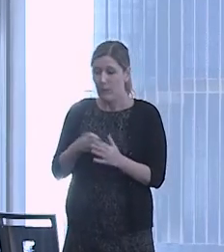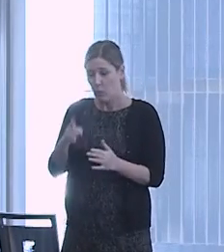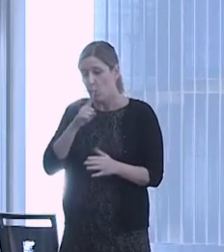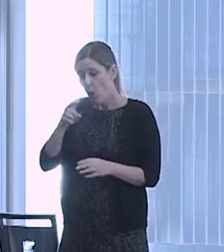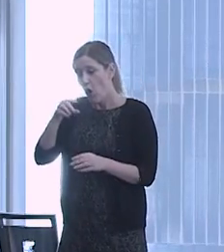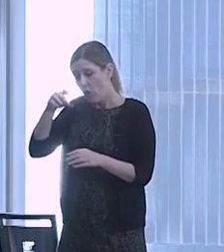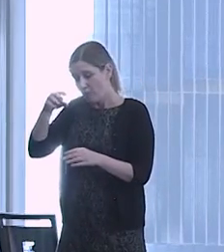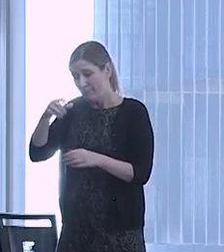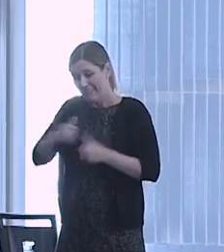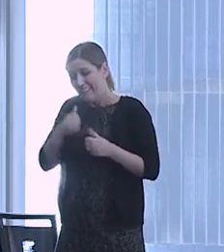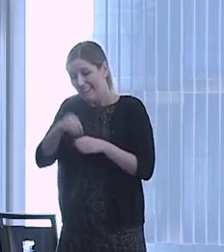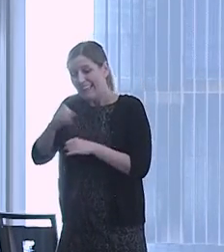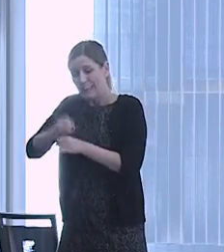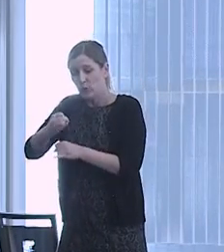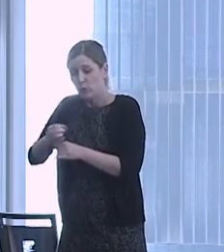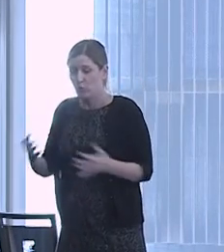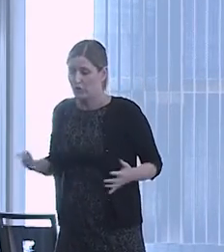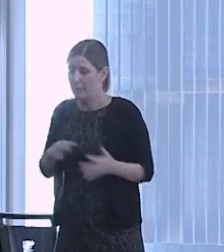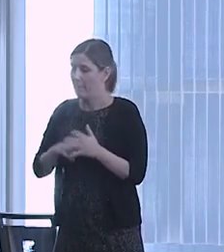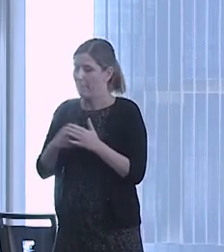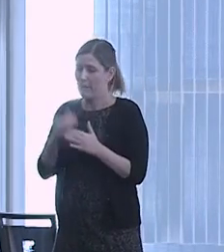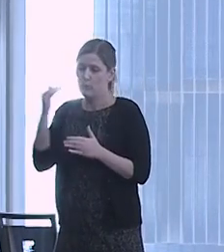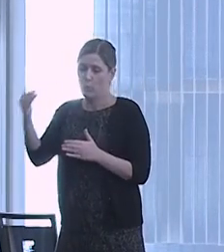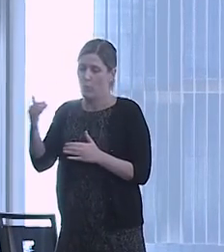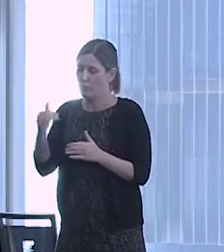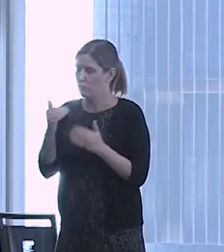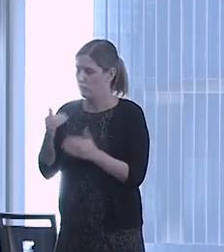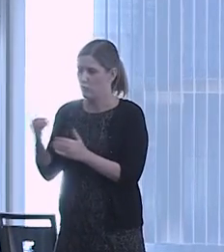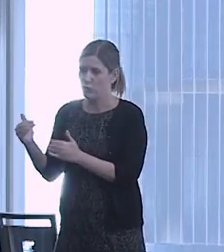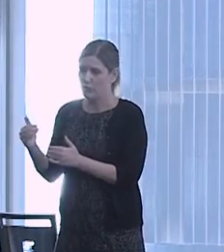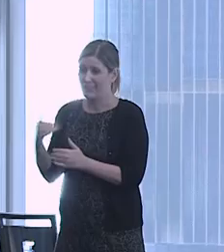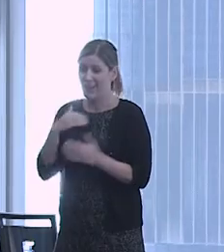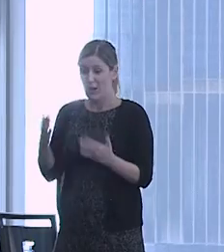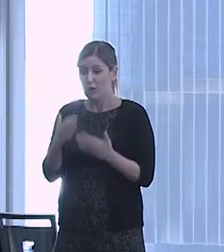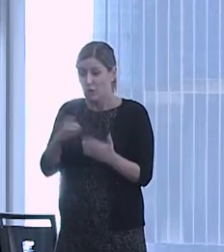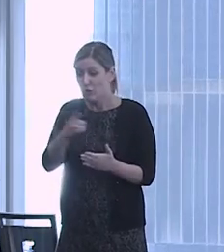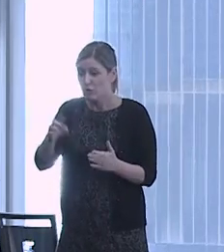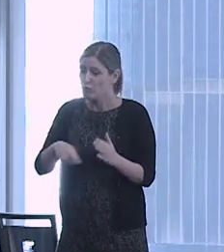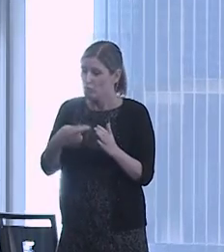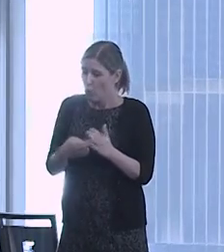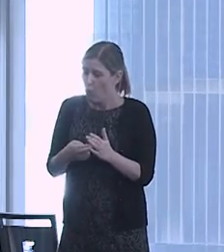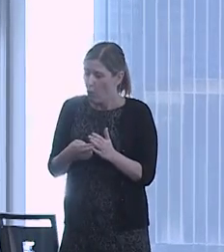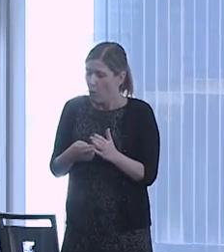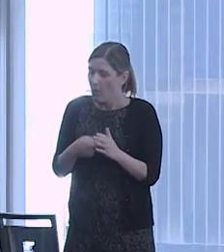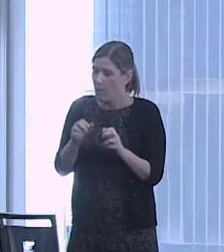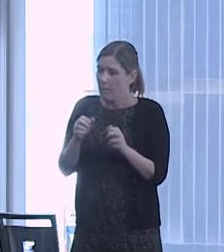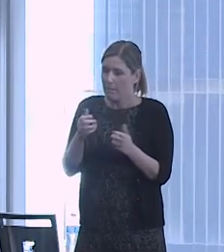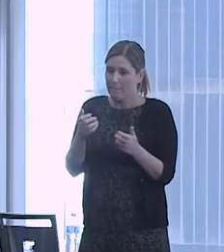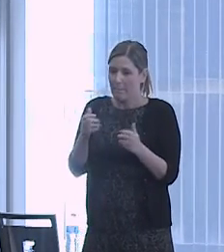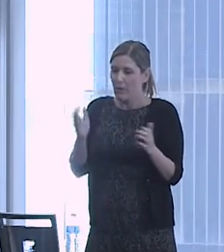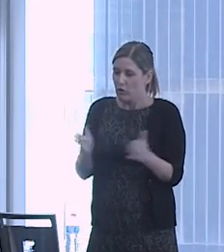So I encourage you in your role to strive to, and encourage others to strive to,